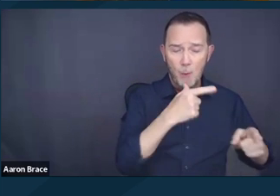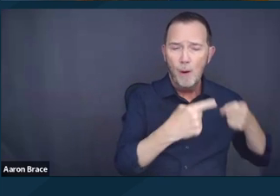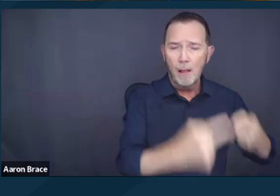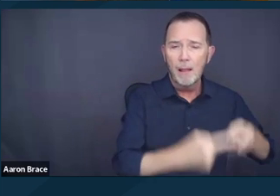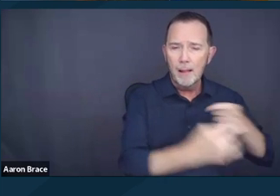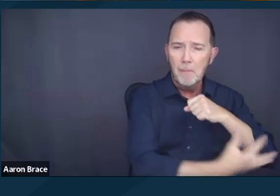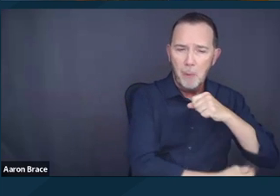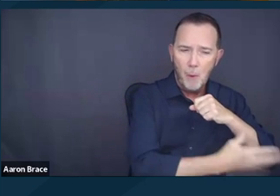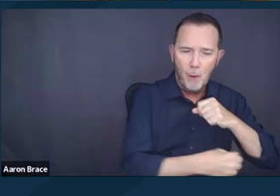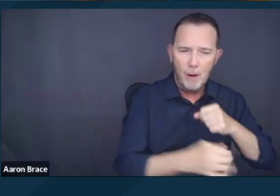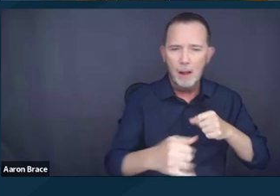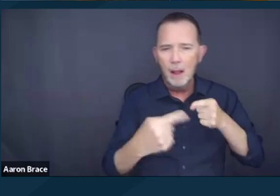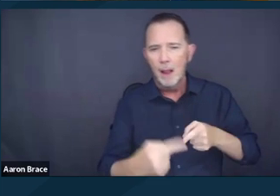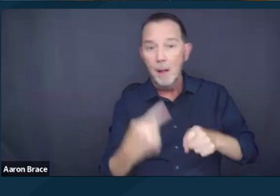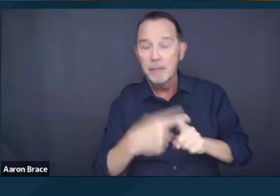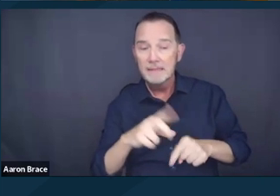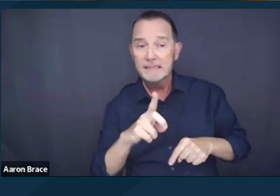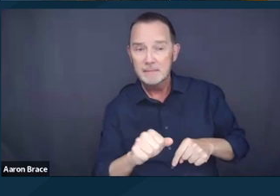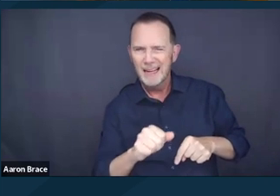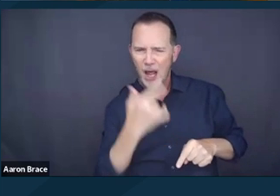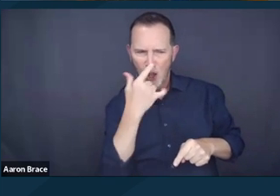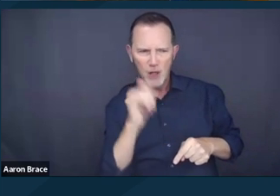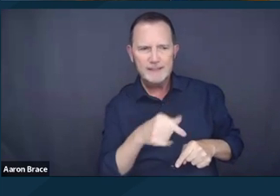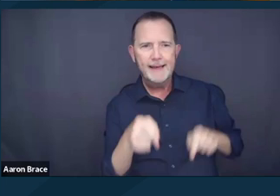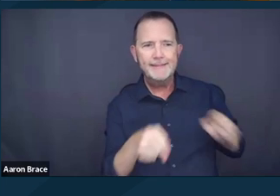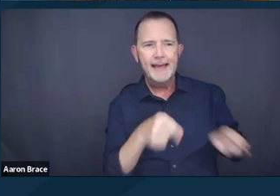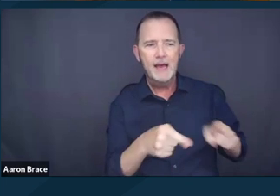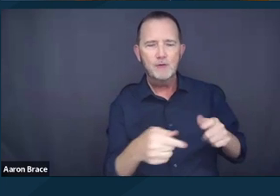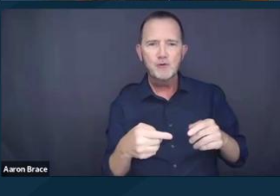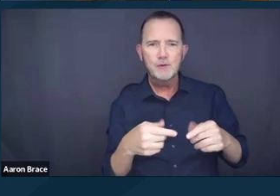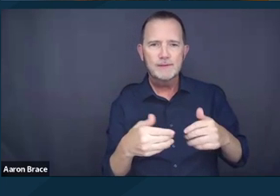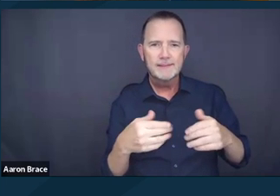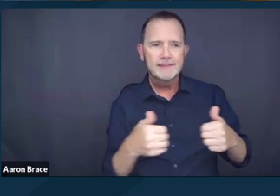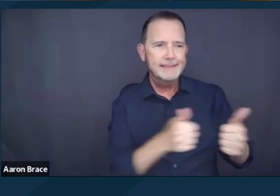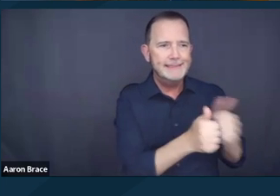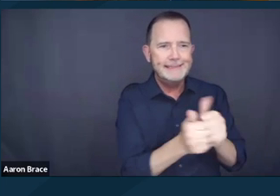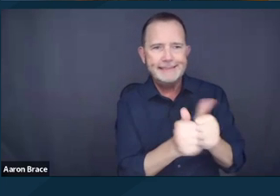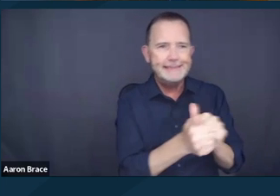that those with disabilities, housed or unhoused alike, are often forced to navigate a world